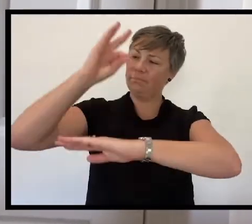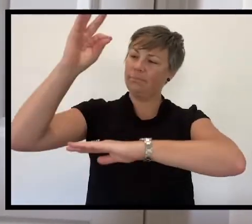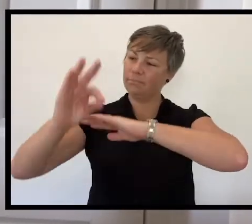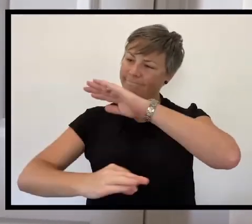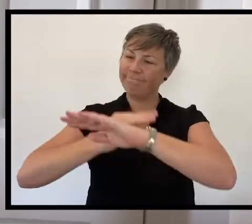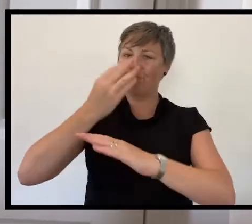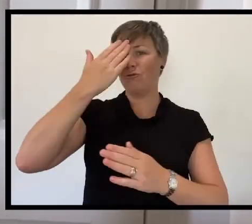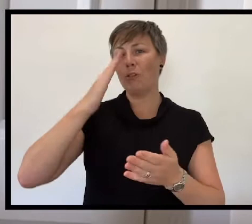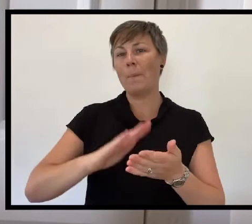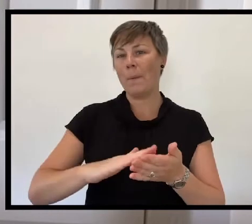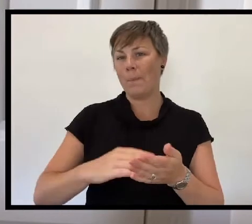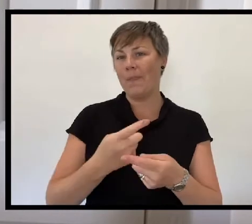we will remember them